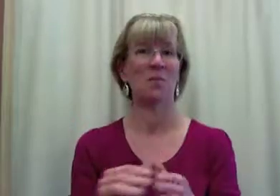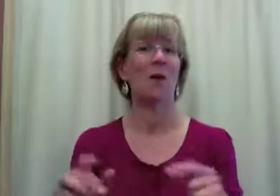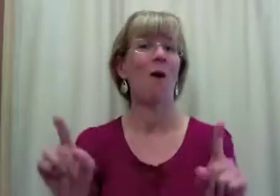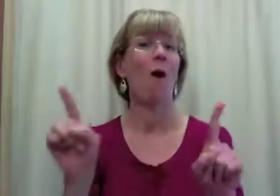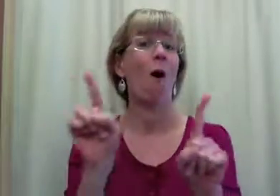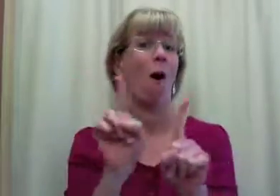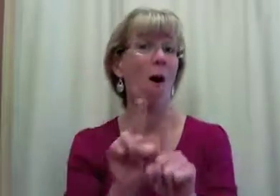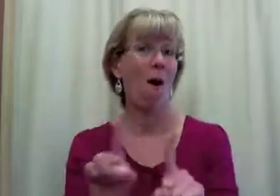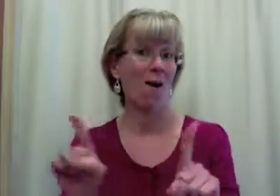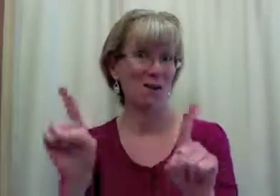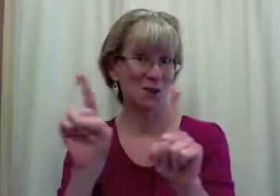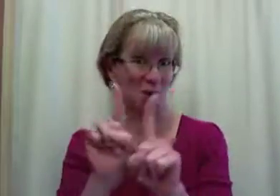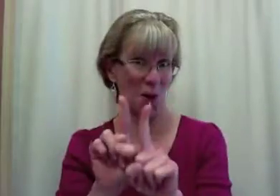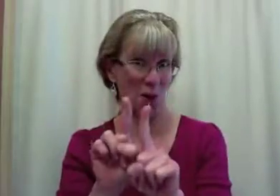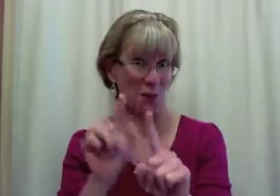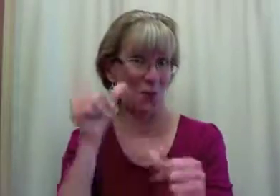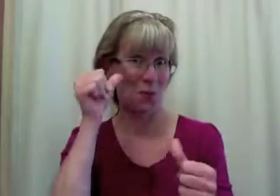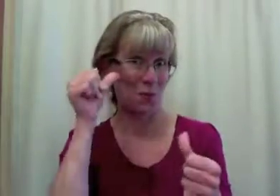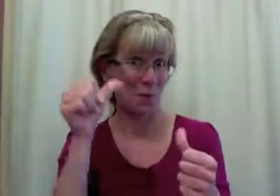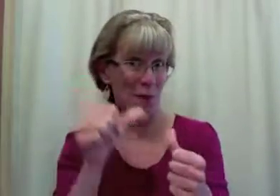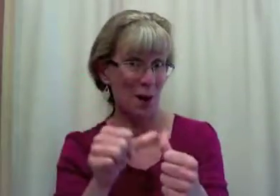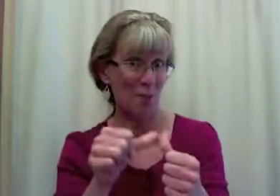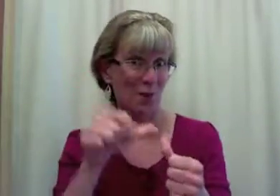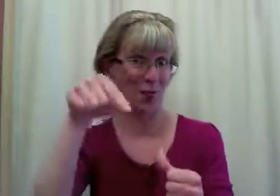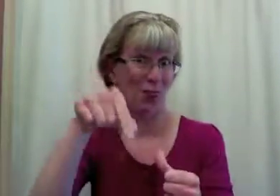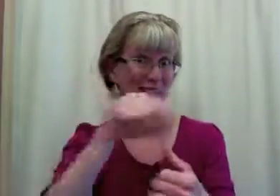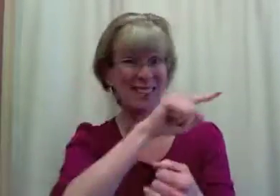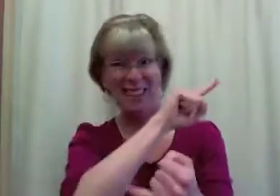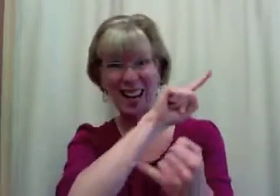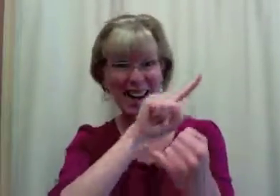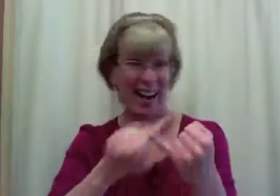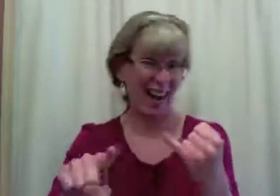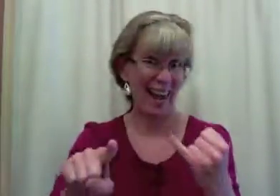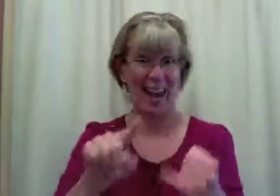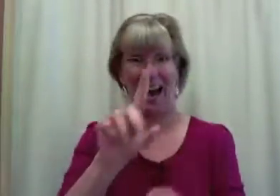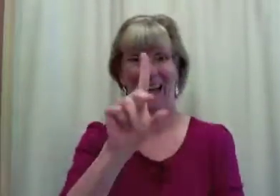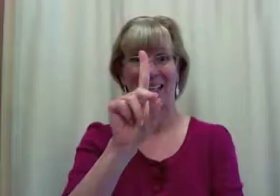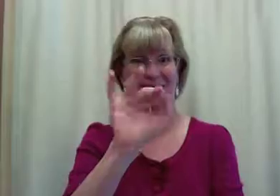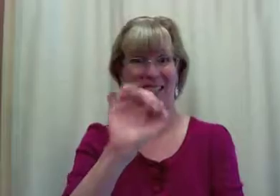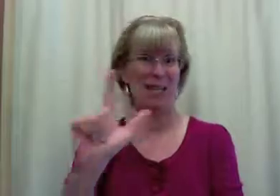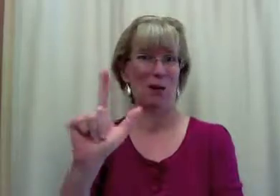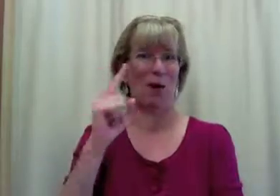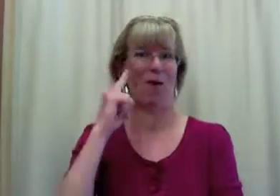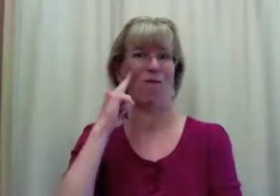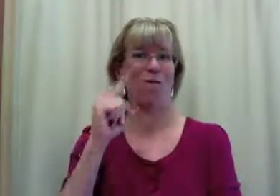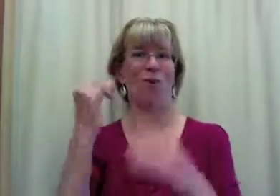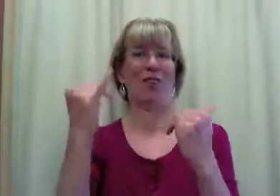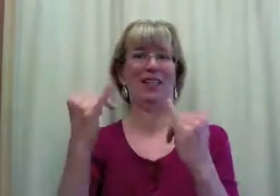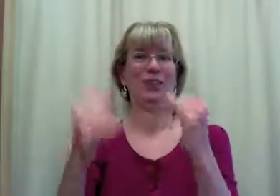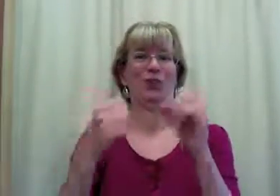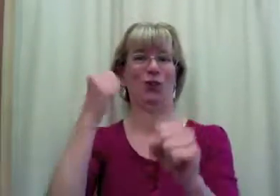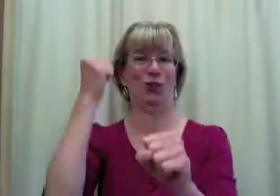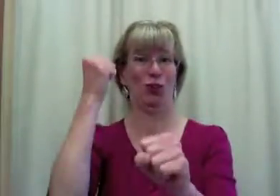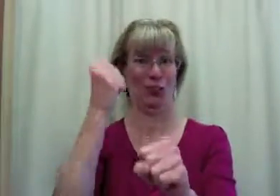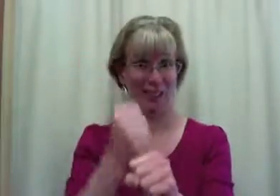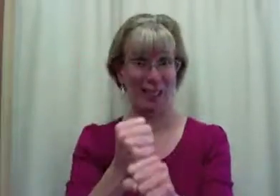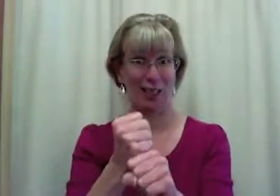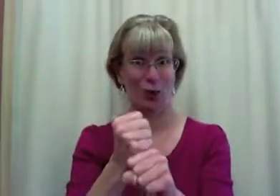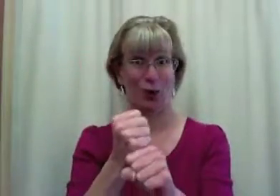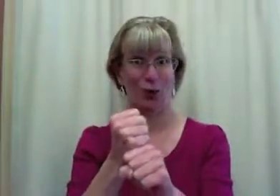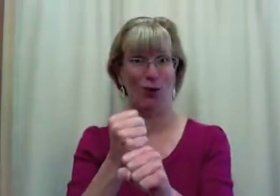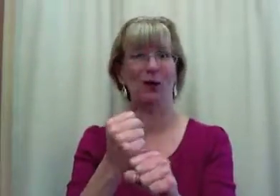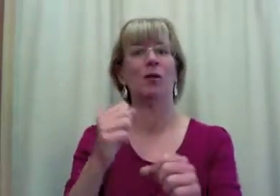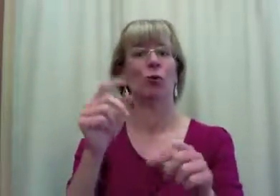Also, remember, this is the last D-Well for this year.